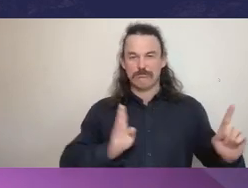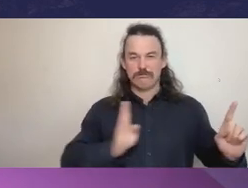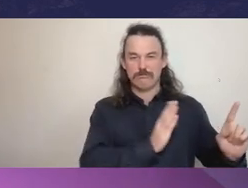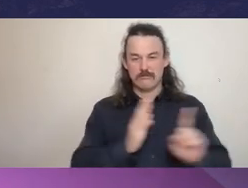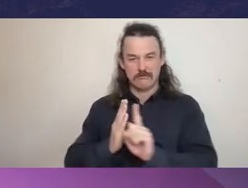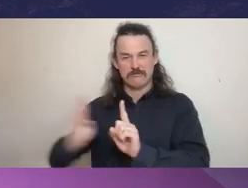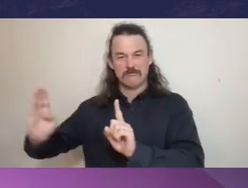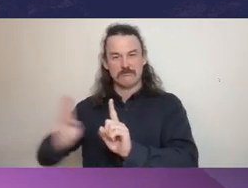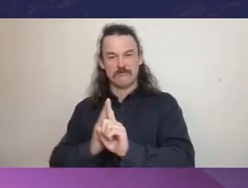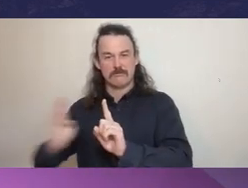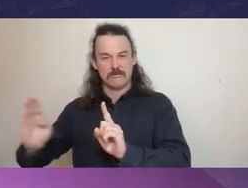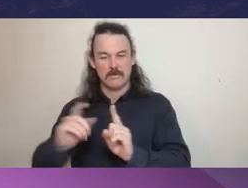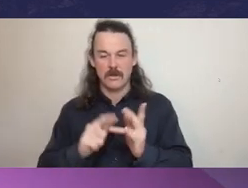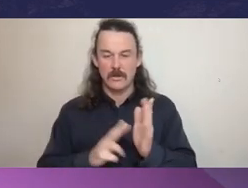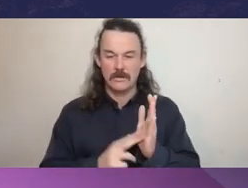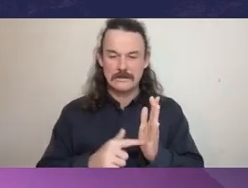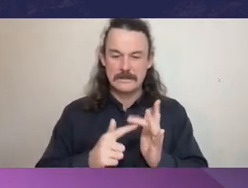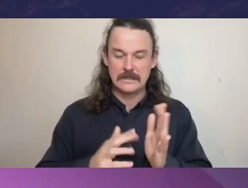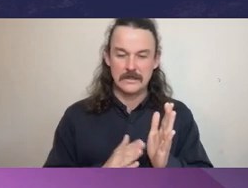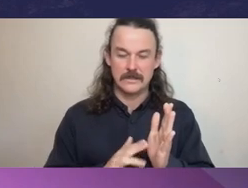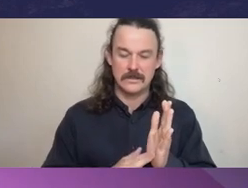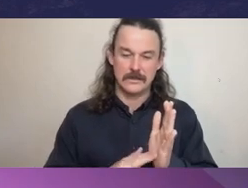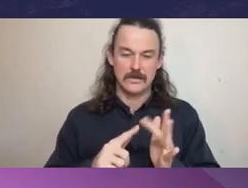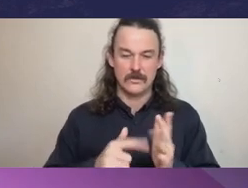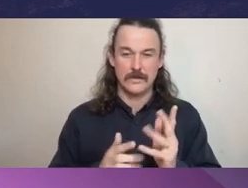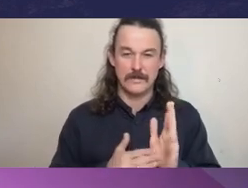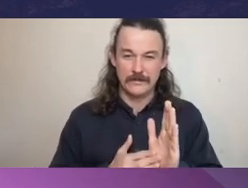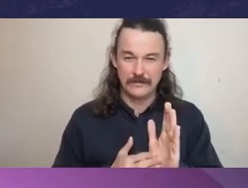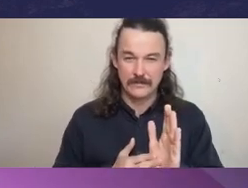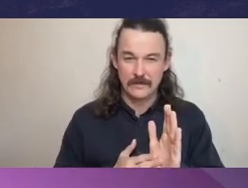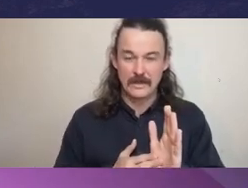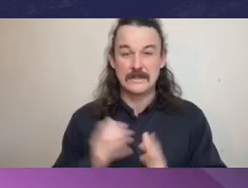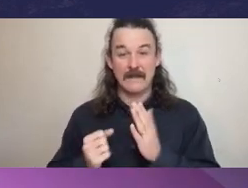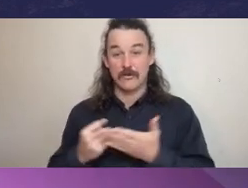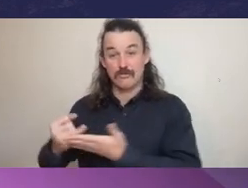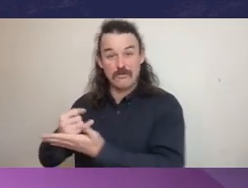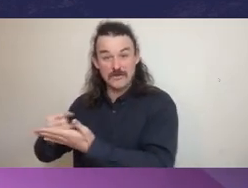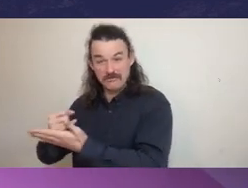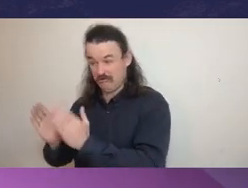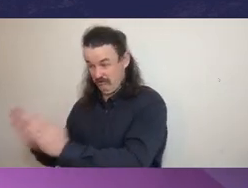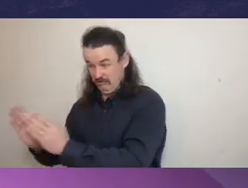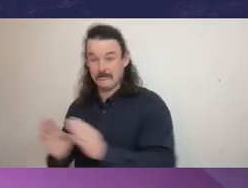on the spectrum between corruption on one end and integrity on the other end. And the challenge I throw out to all public servants